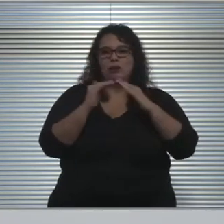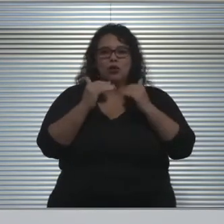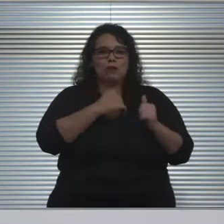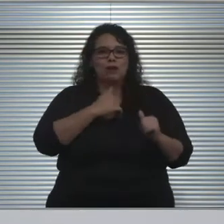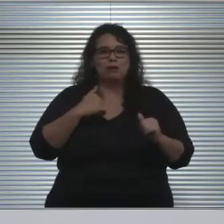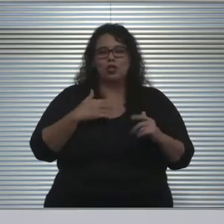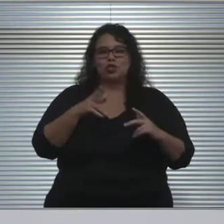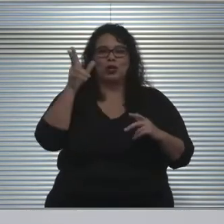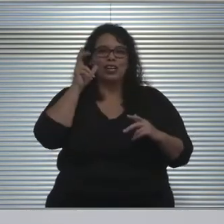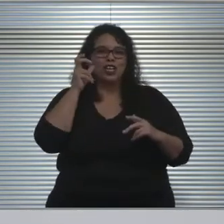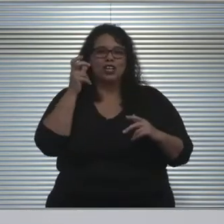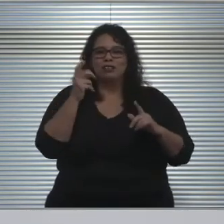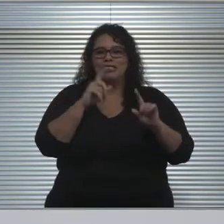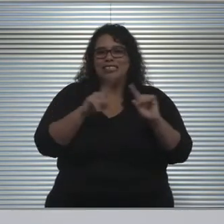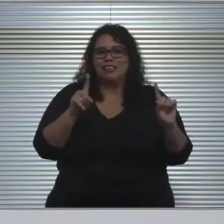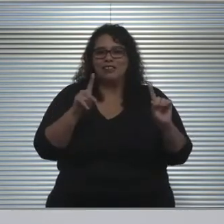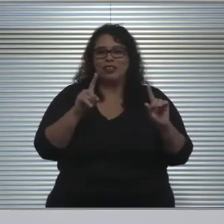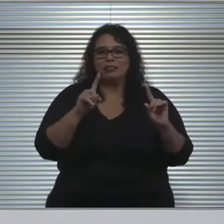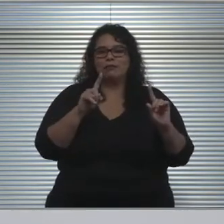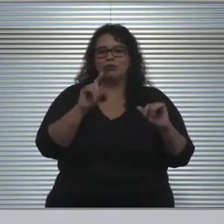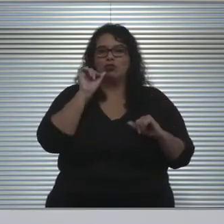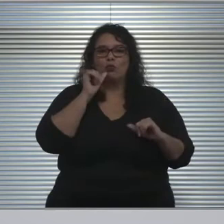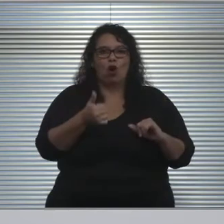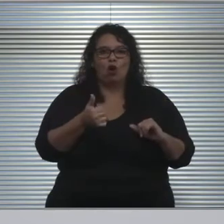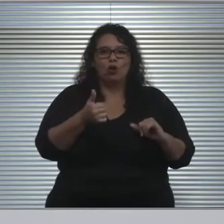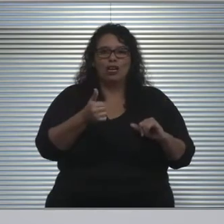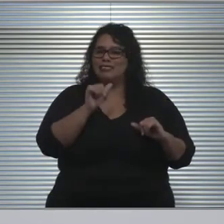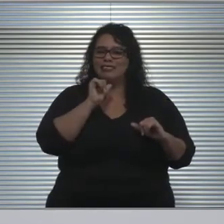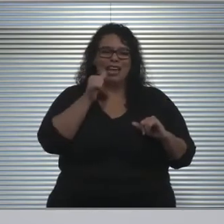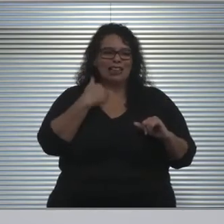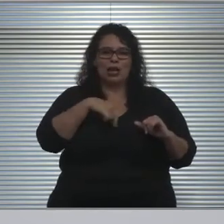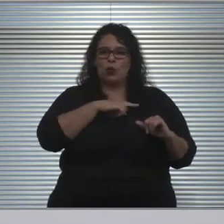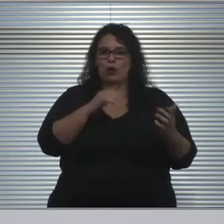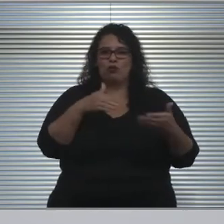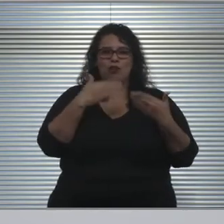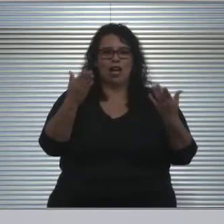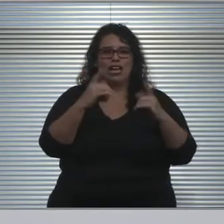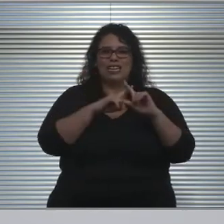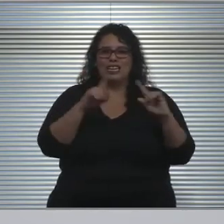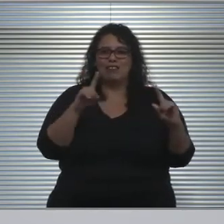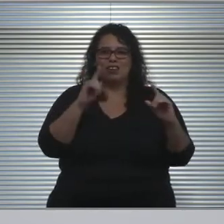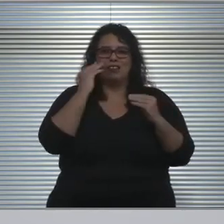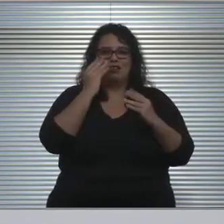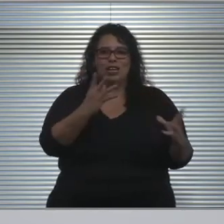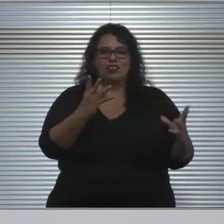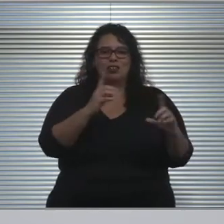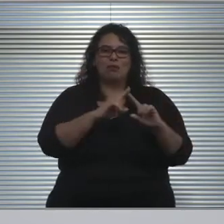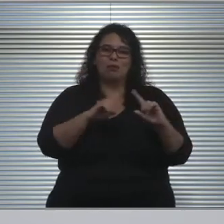it's not that we provided misinformation, it's just that the information just changes there frequently.